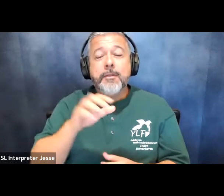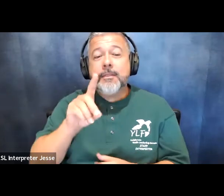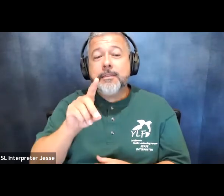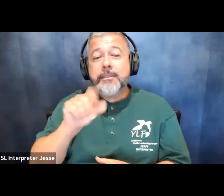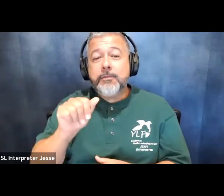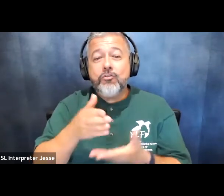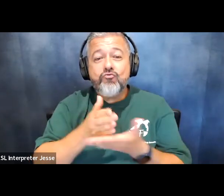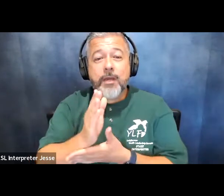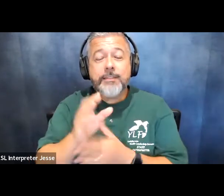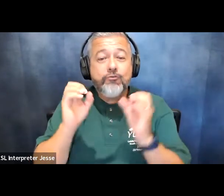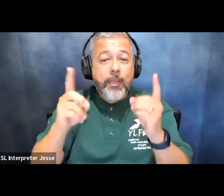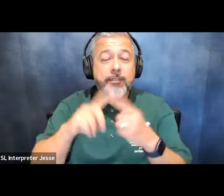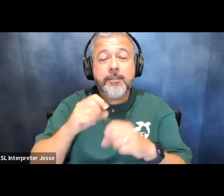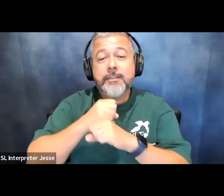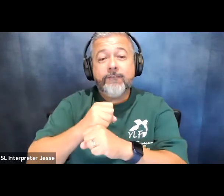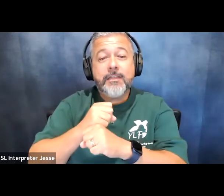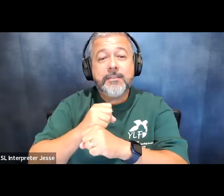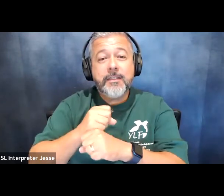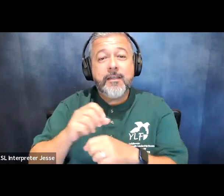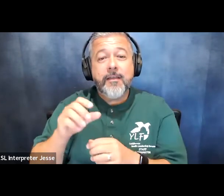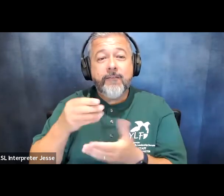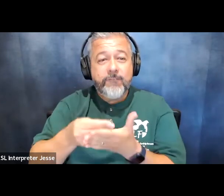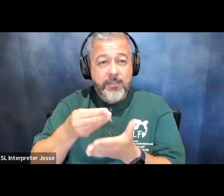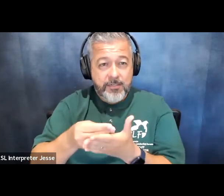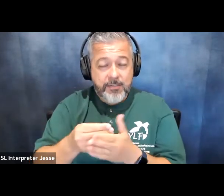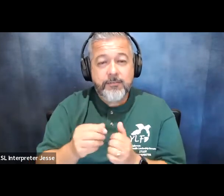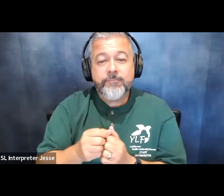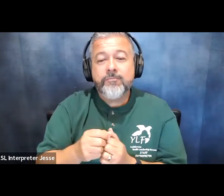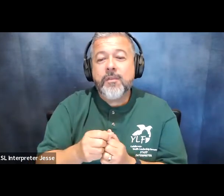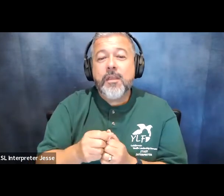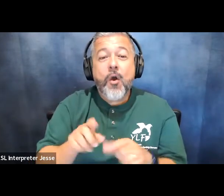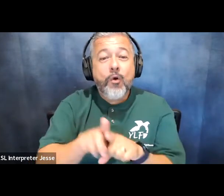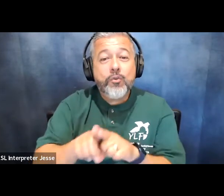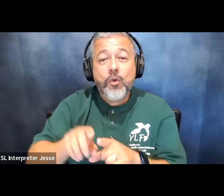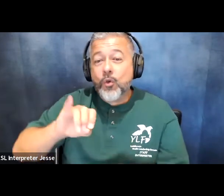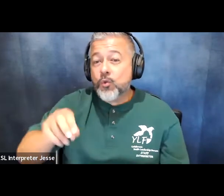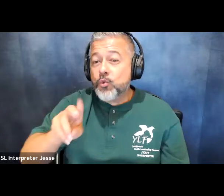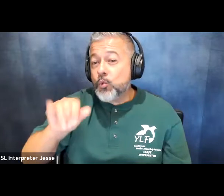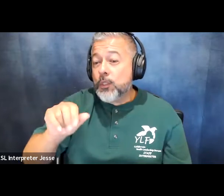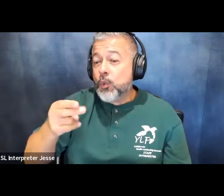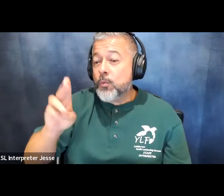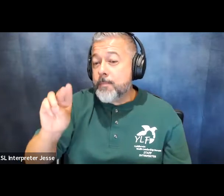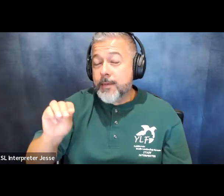defense fund are dredif including judy heumann who is known for the 504 student protest